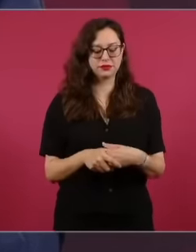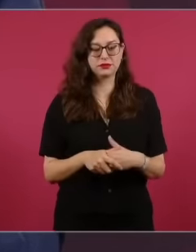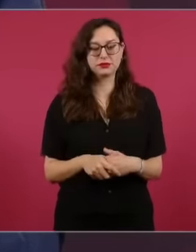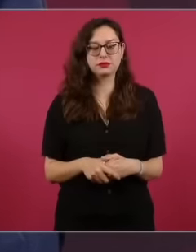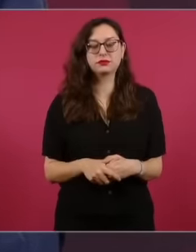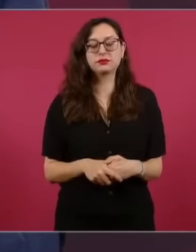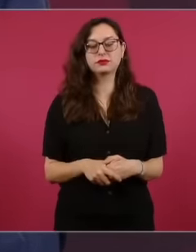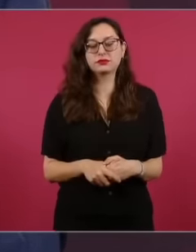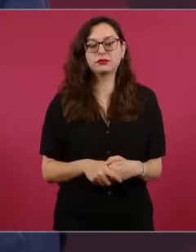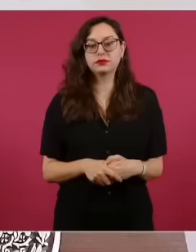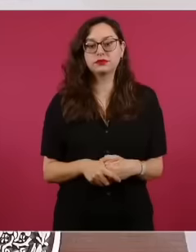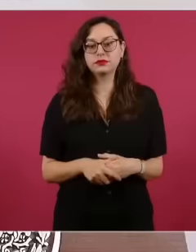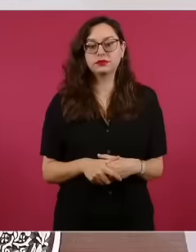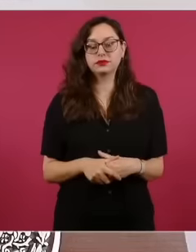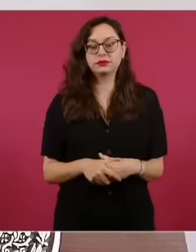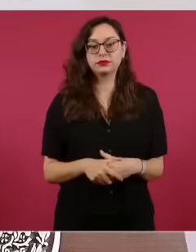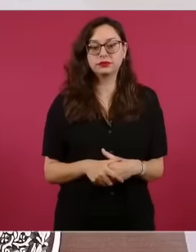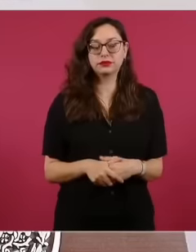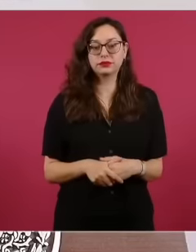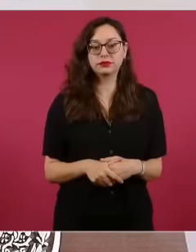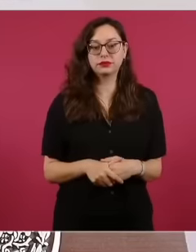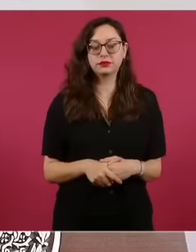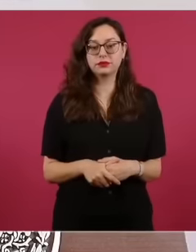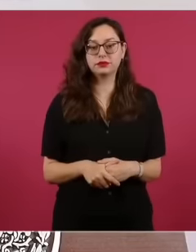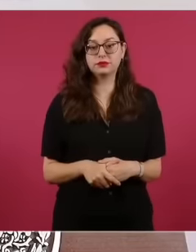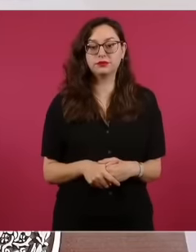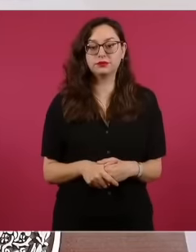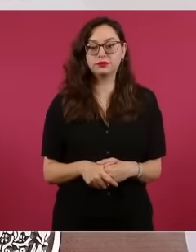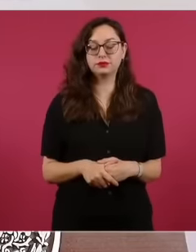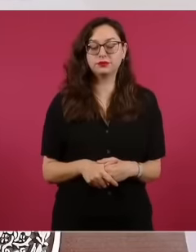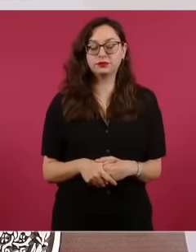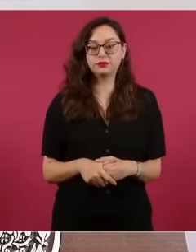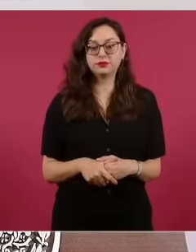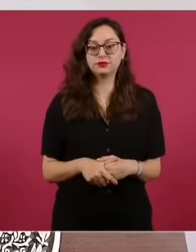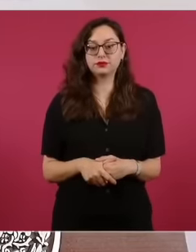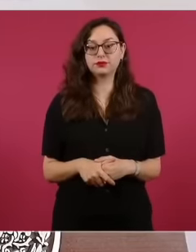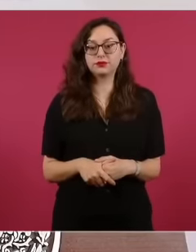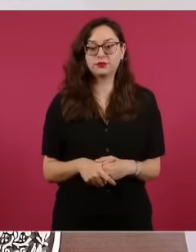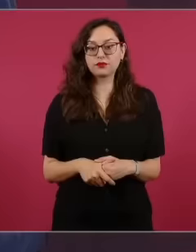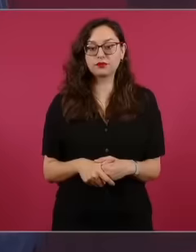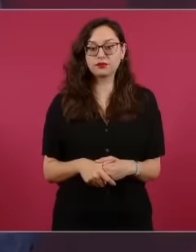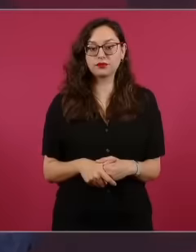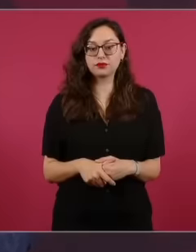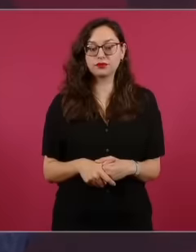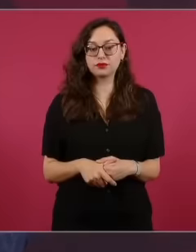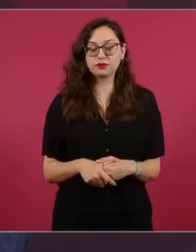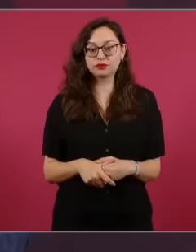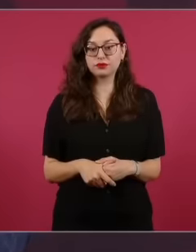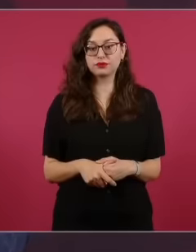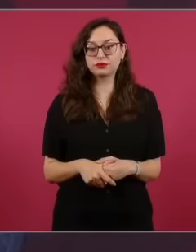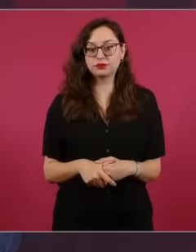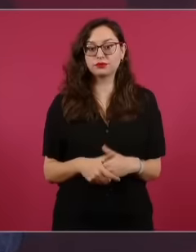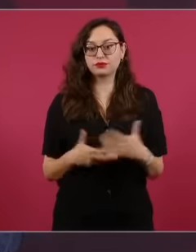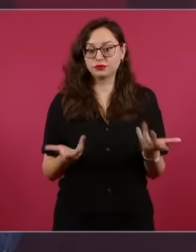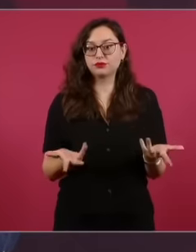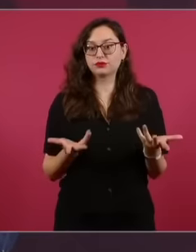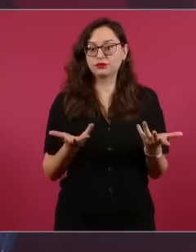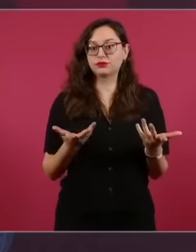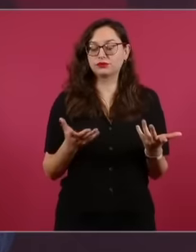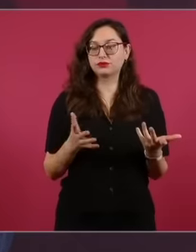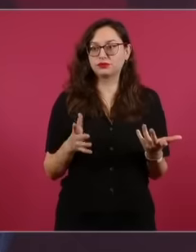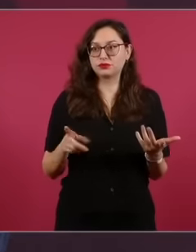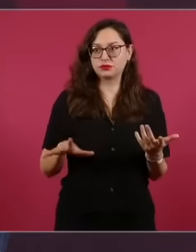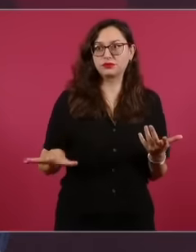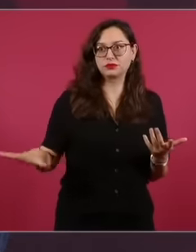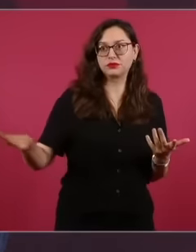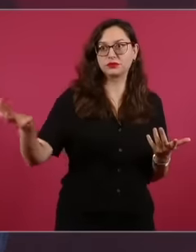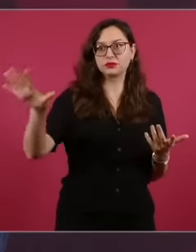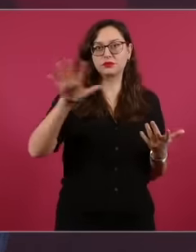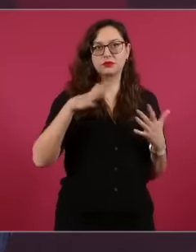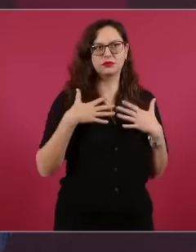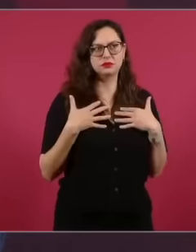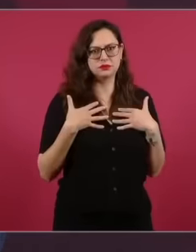did they understand that it was important to have a